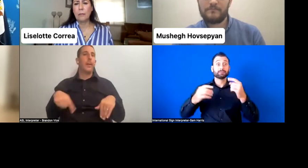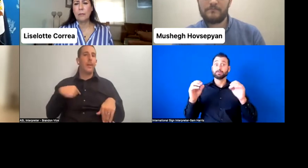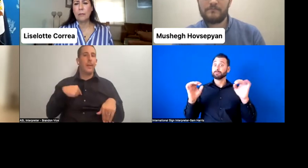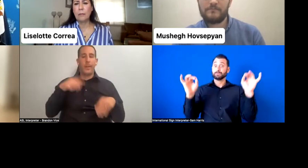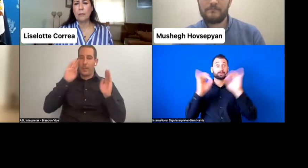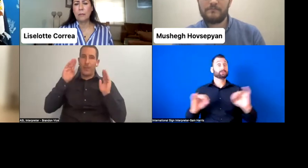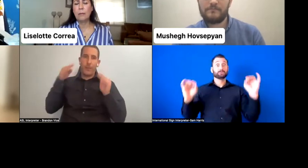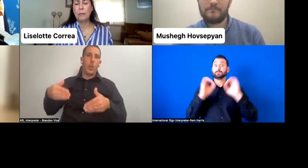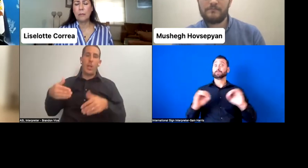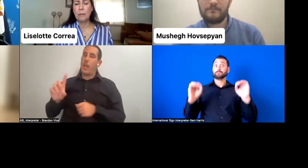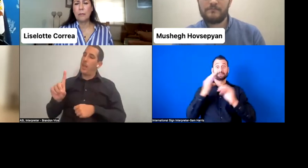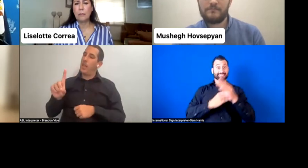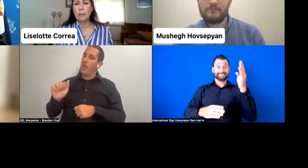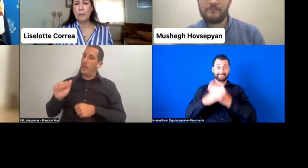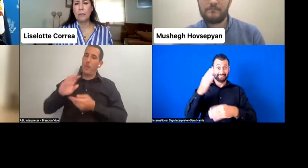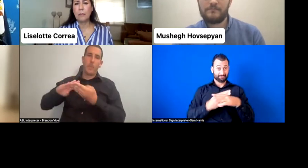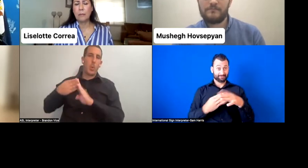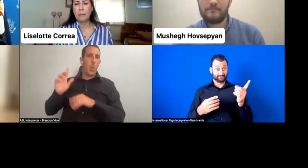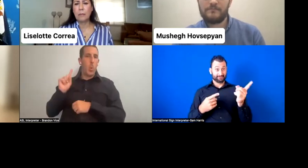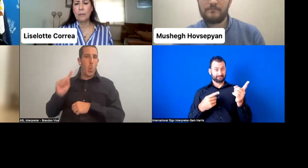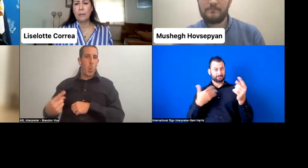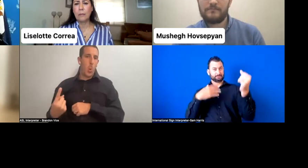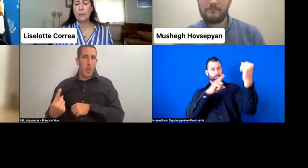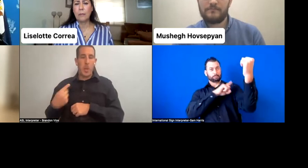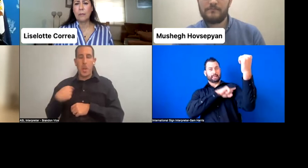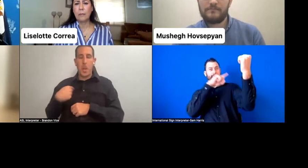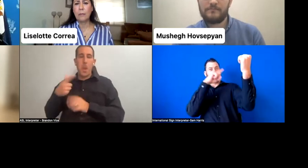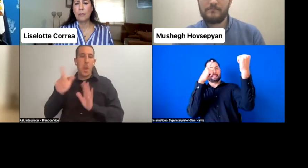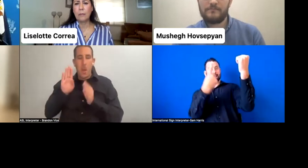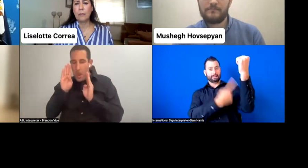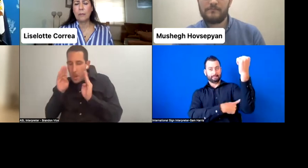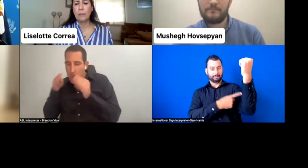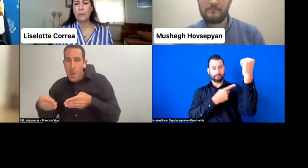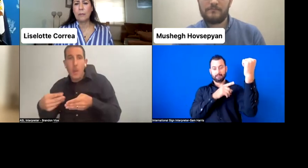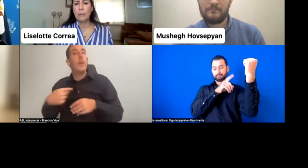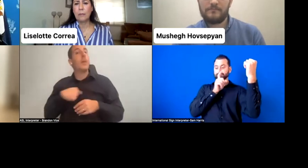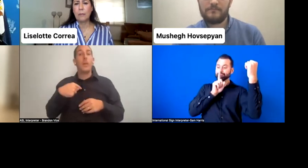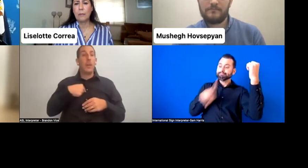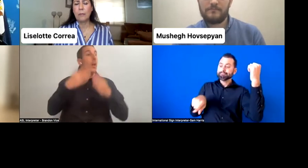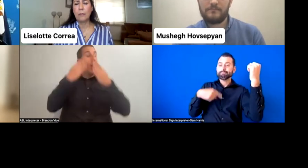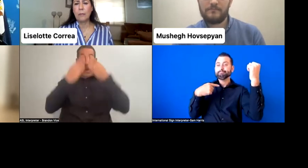or disability community. I am going to be elected because I'm here to serve my entire country, all of my citizens,